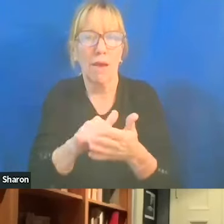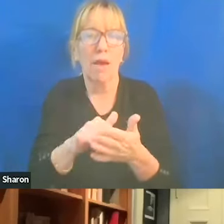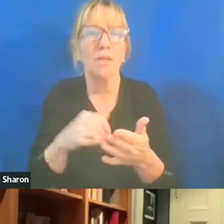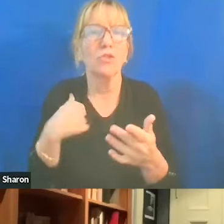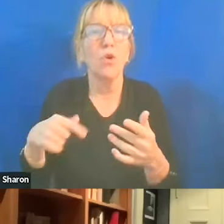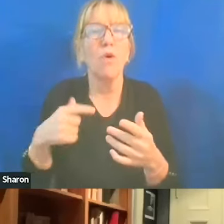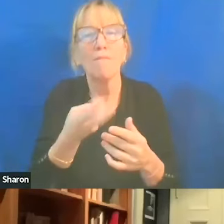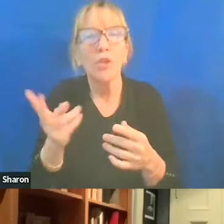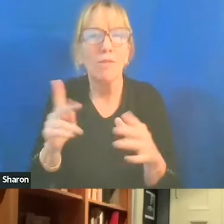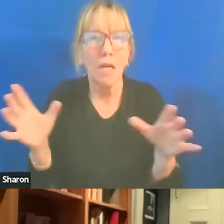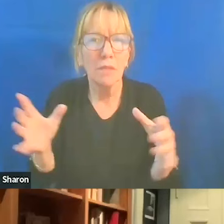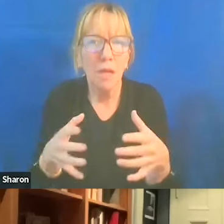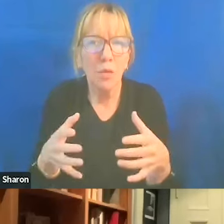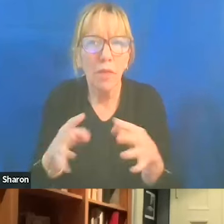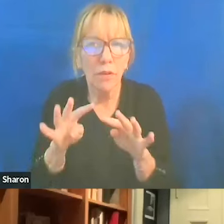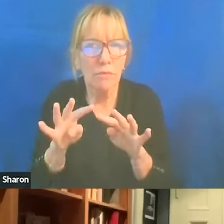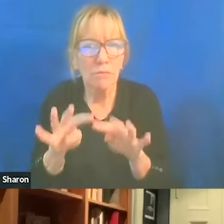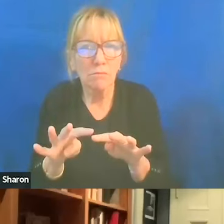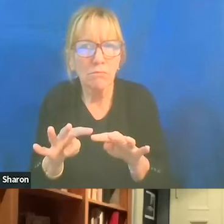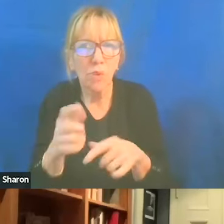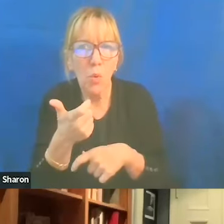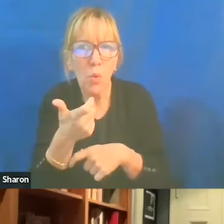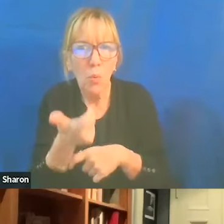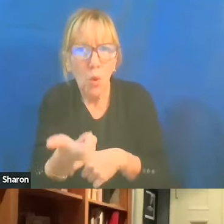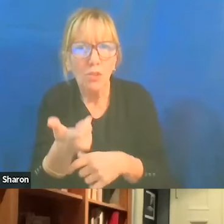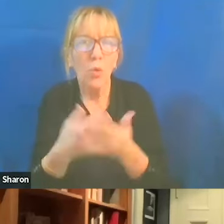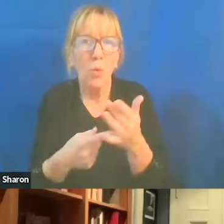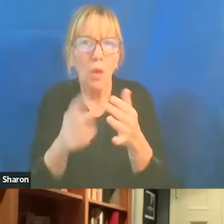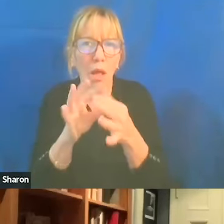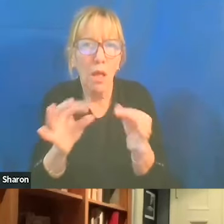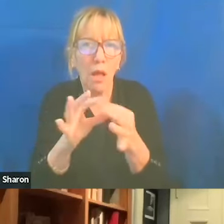and were watching what they were posting on these early bulletin boards.